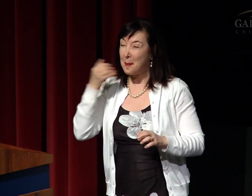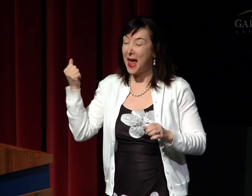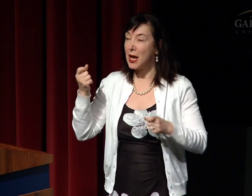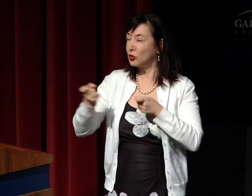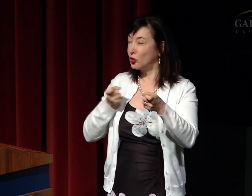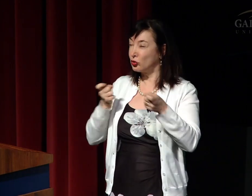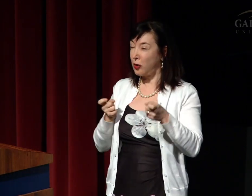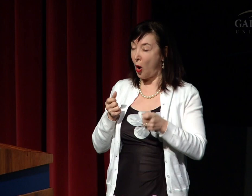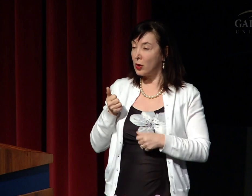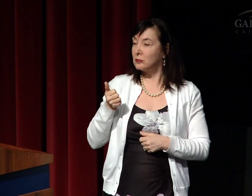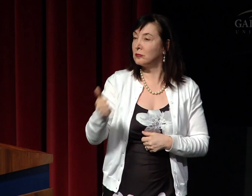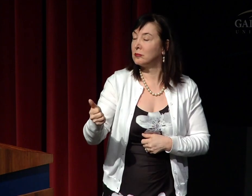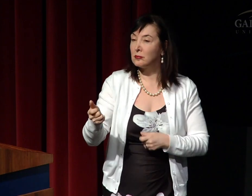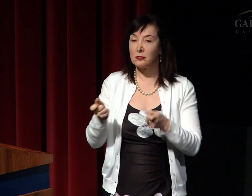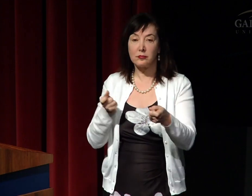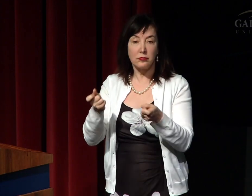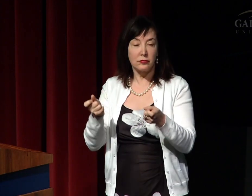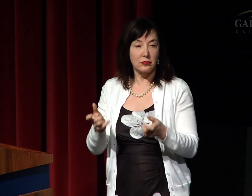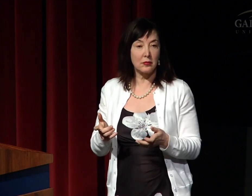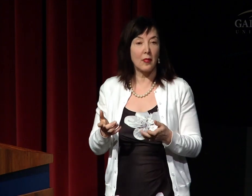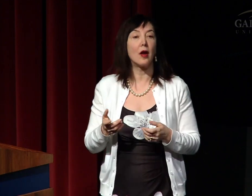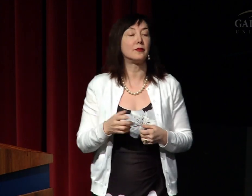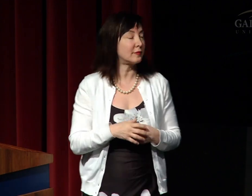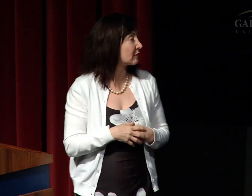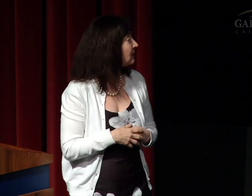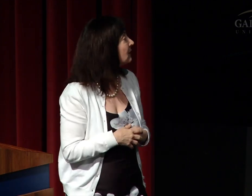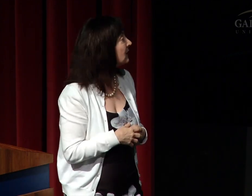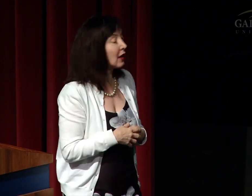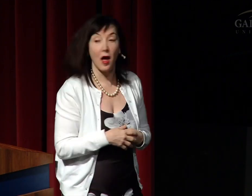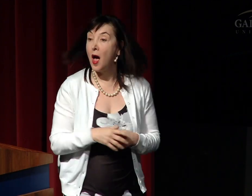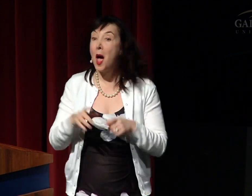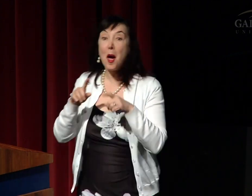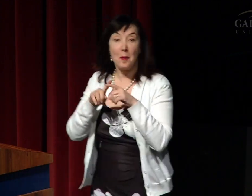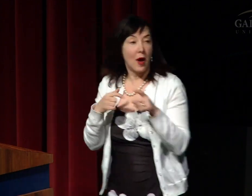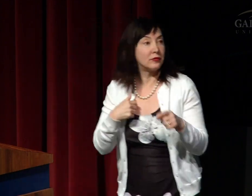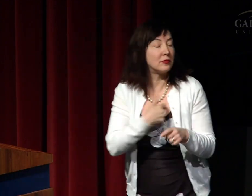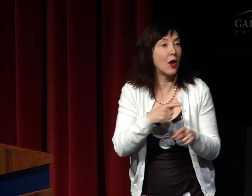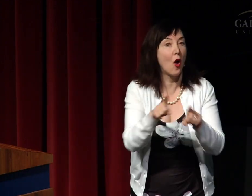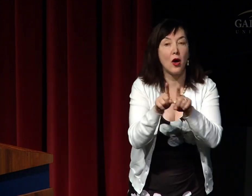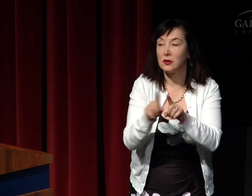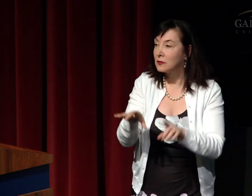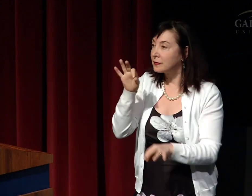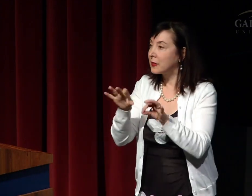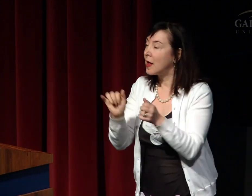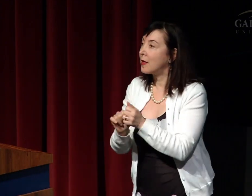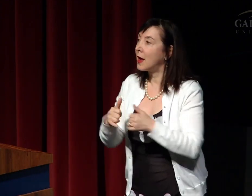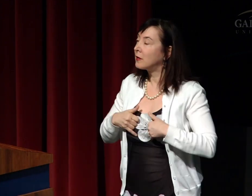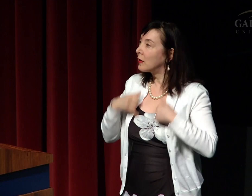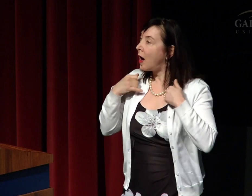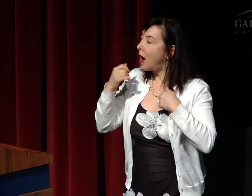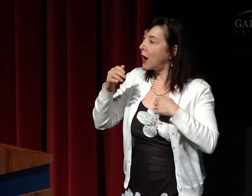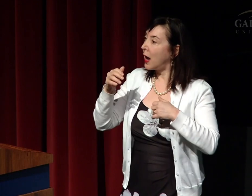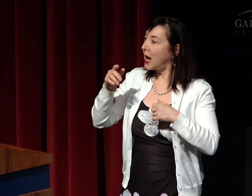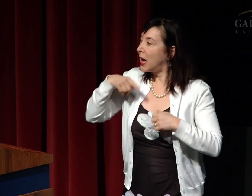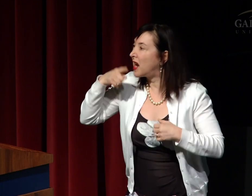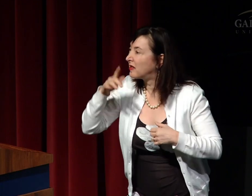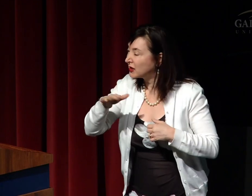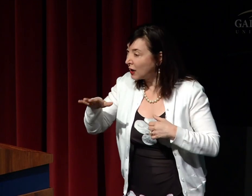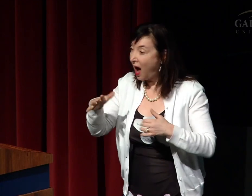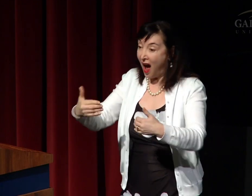better at self regulating their own attention. We also find that young hearing children are